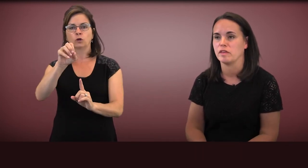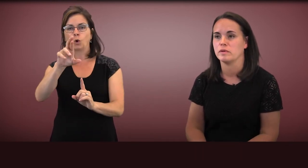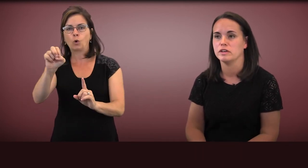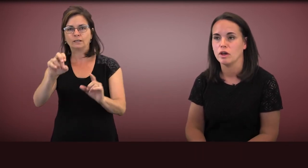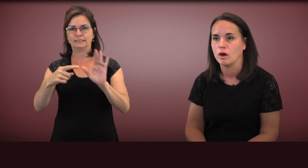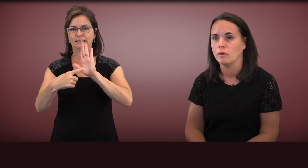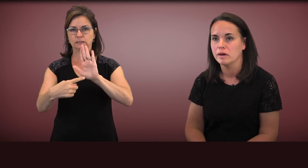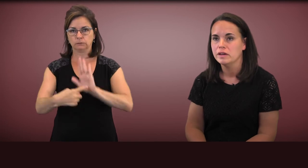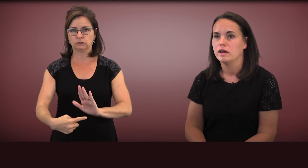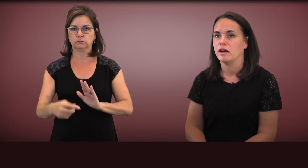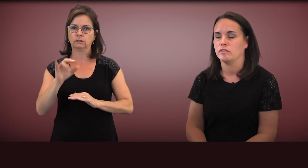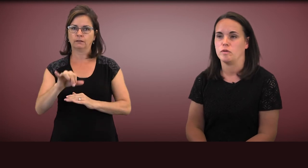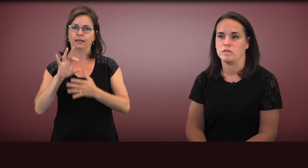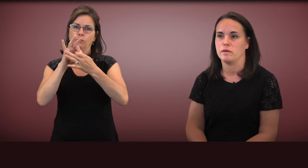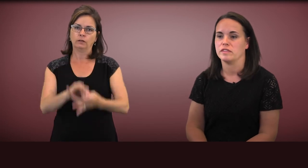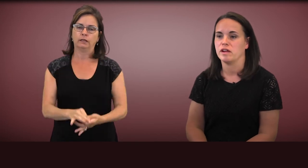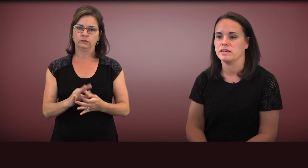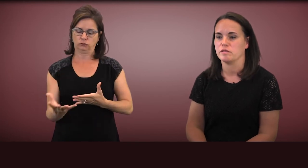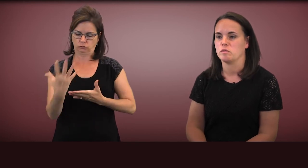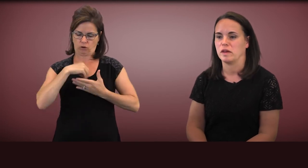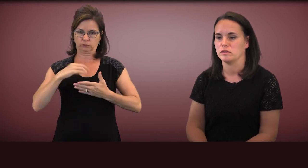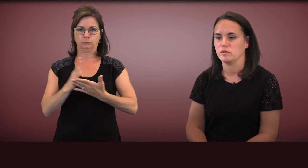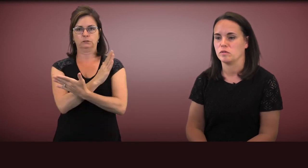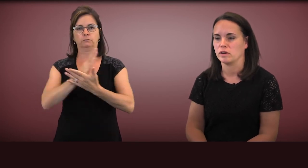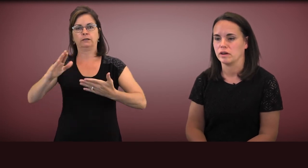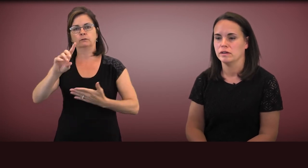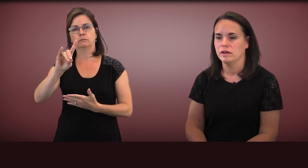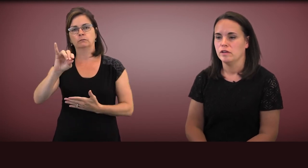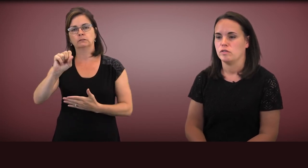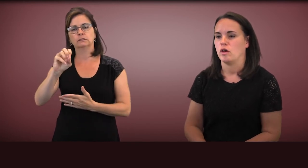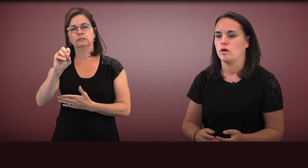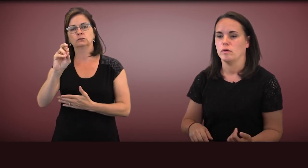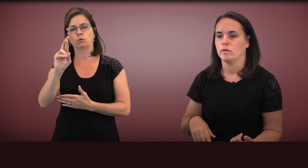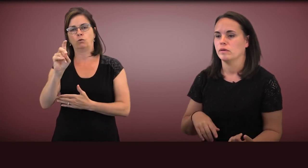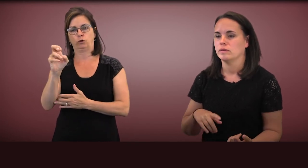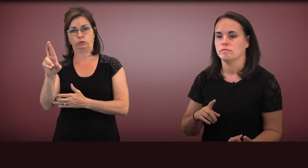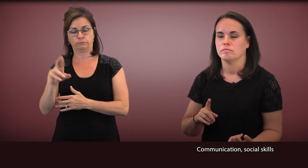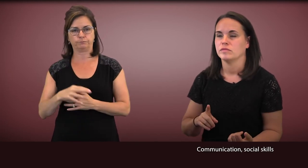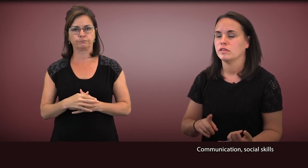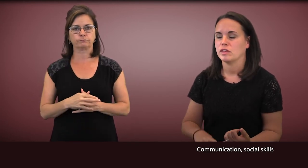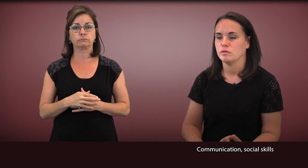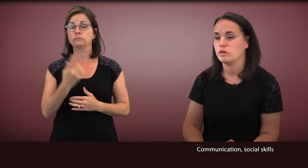that we know are associated with an autism spectrum disorder,